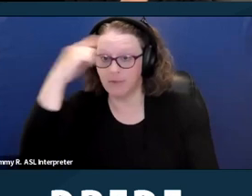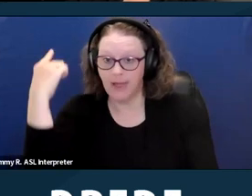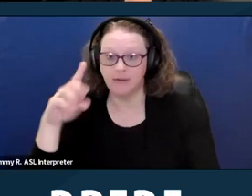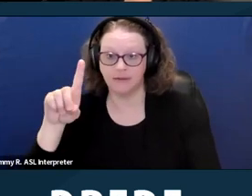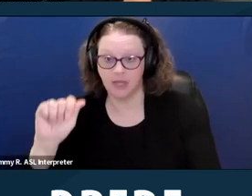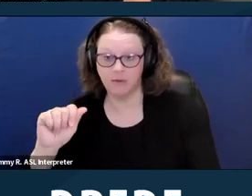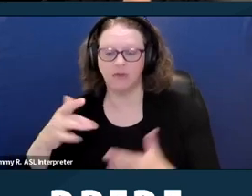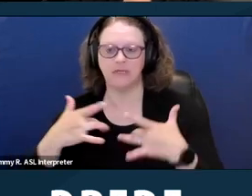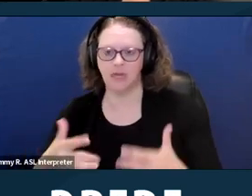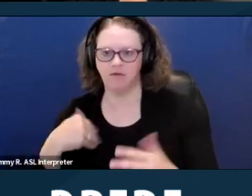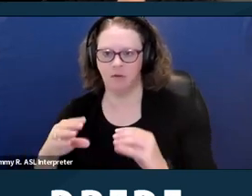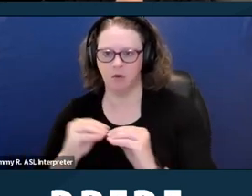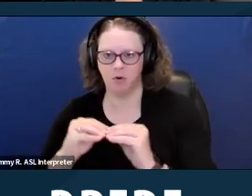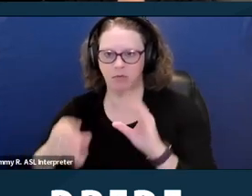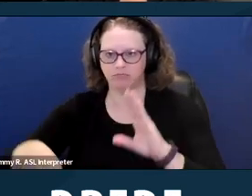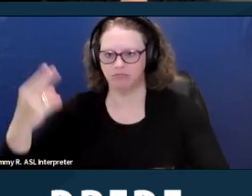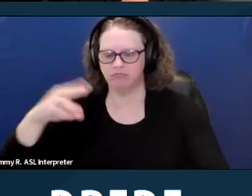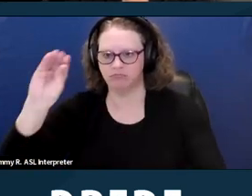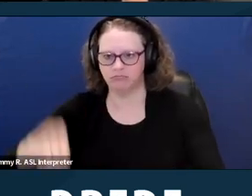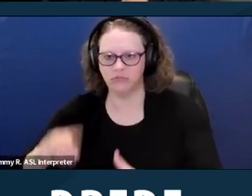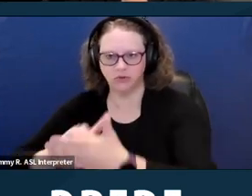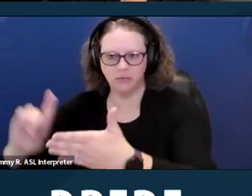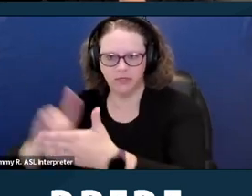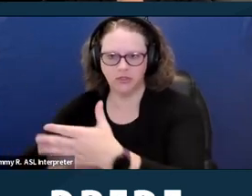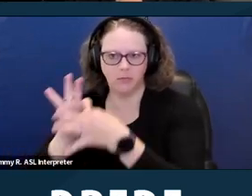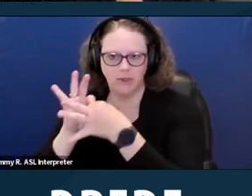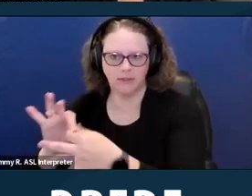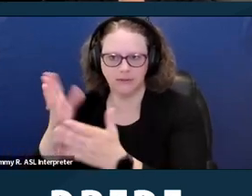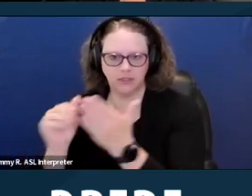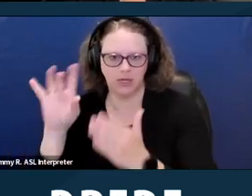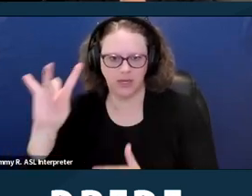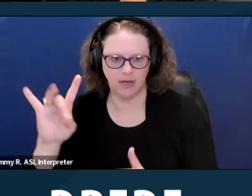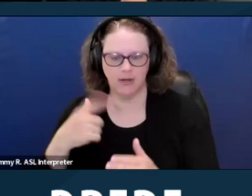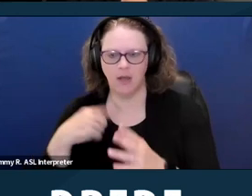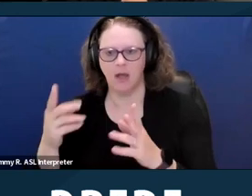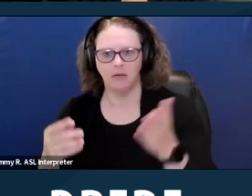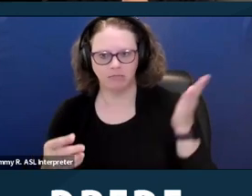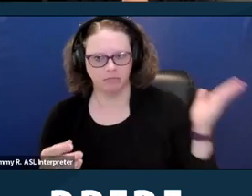On this slide, I also provide a link to a blog post that DREDF has on its website